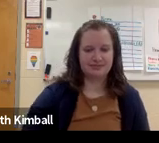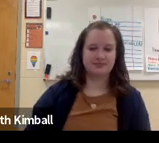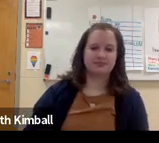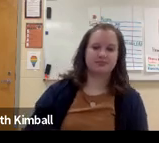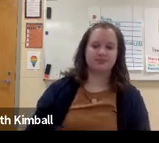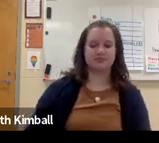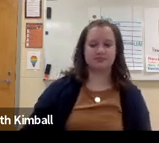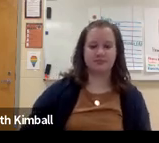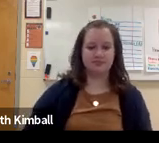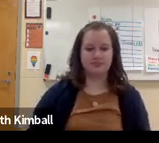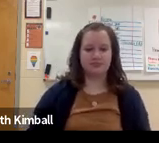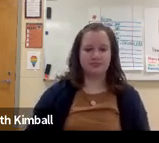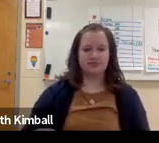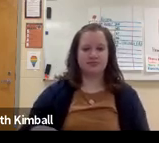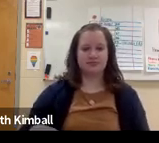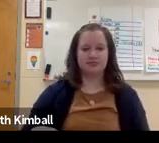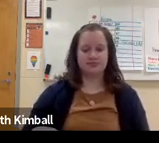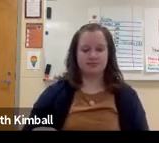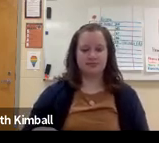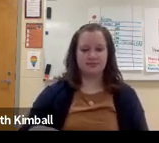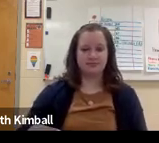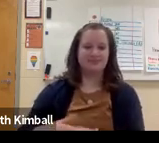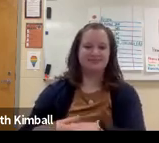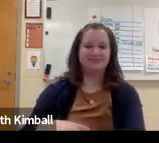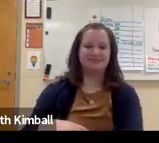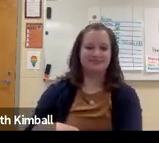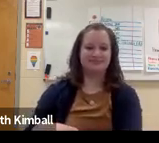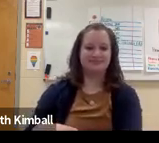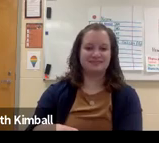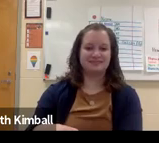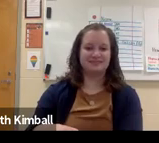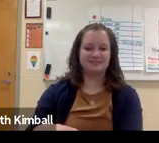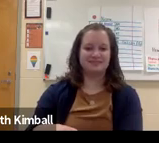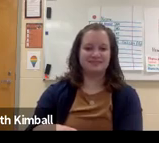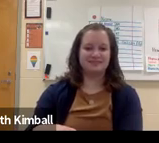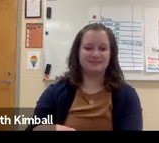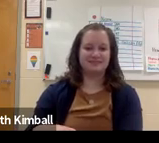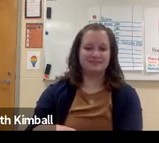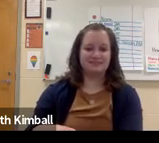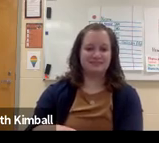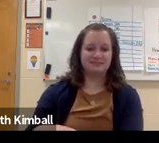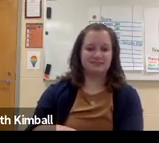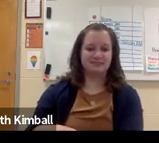And there's so many things to learn about dealing with Deaf kids, especially